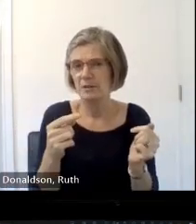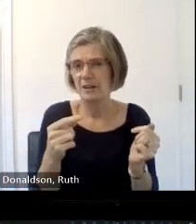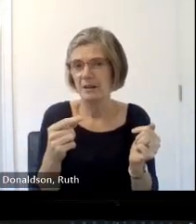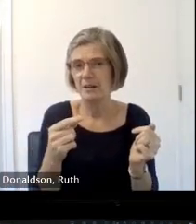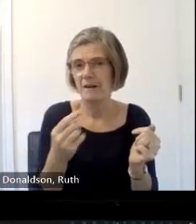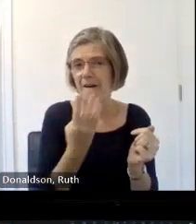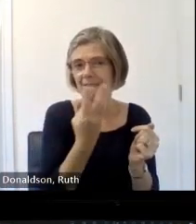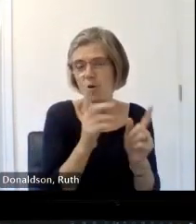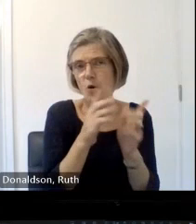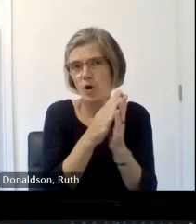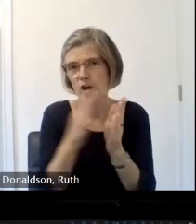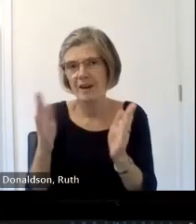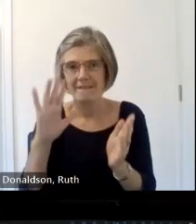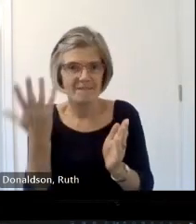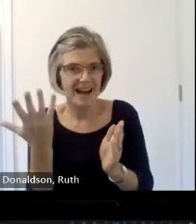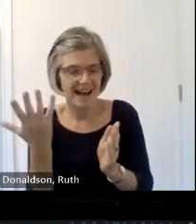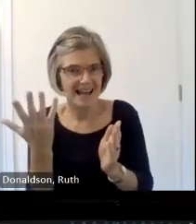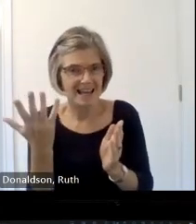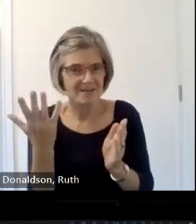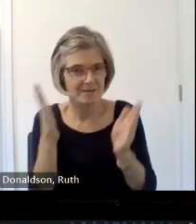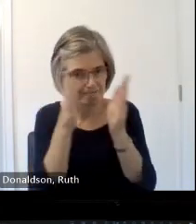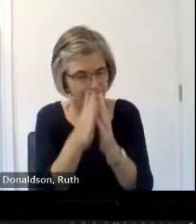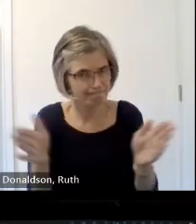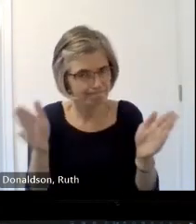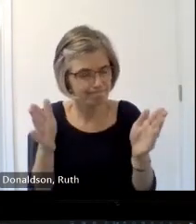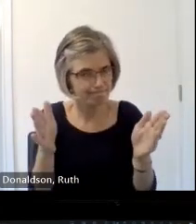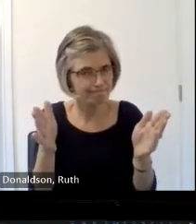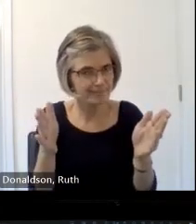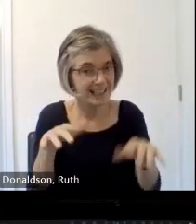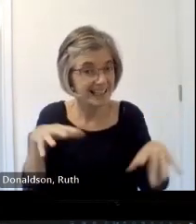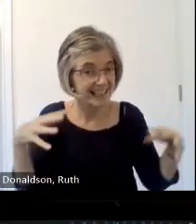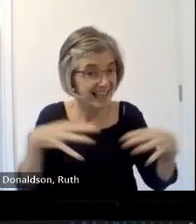sure if you have to head off exactly at 4 but I think it could be that because there'll be